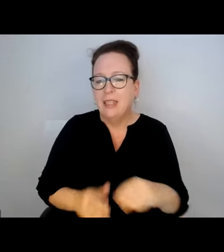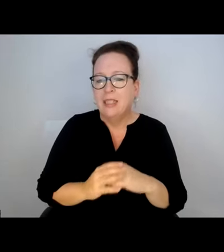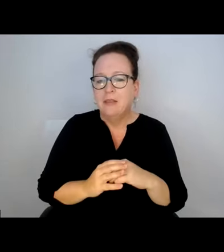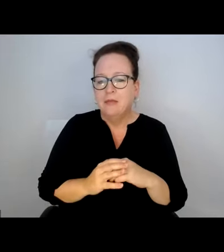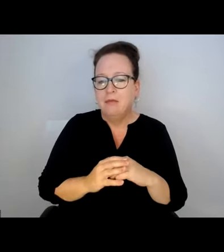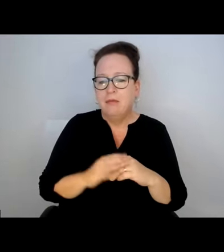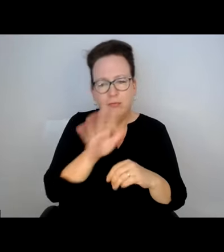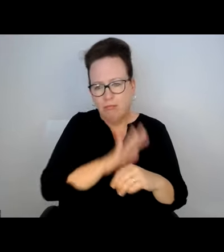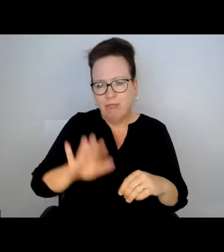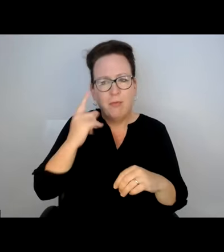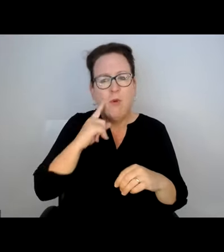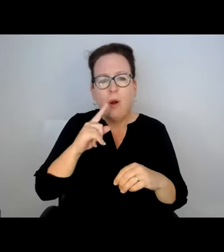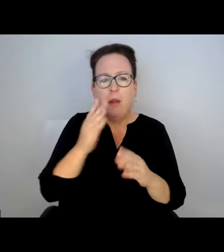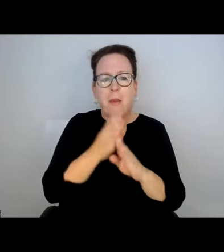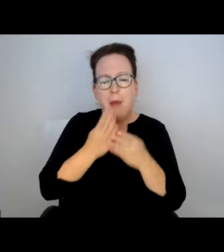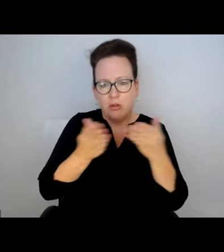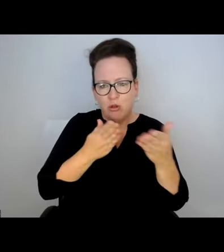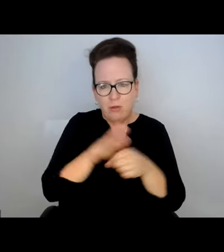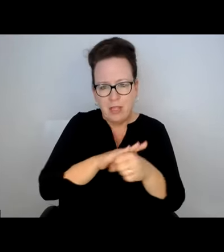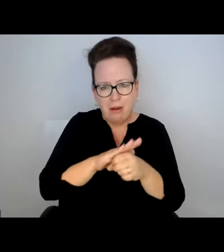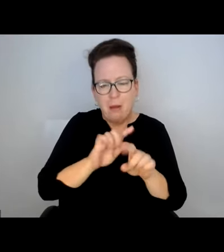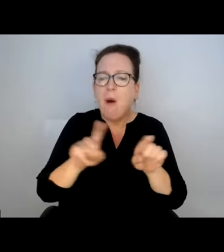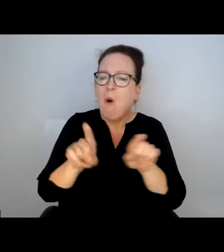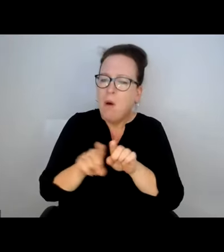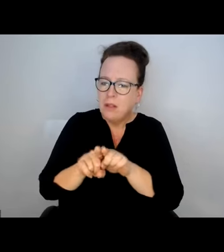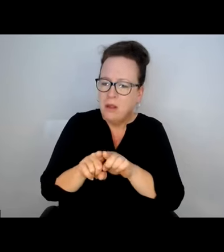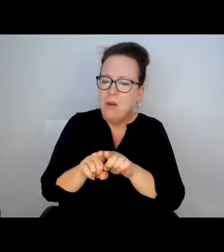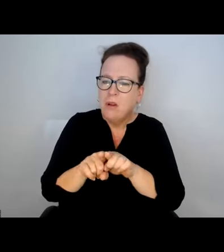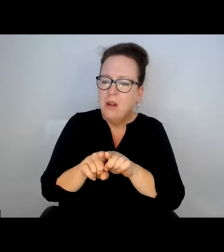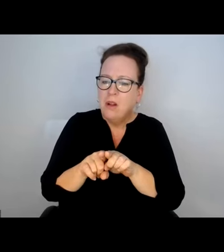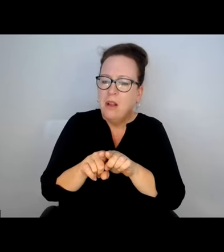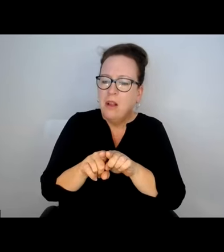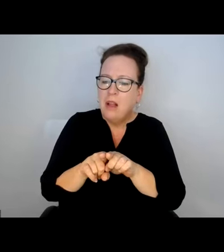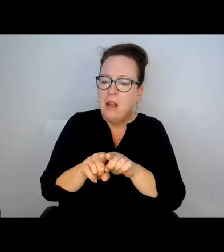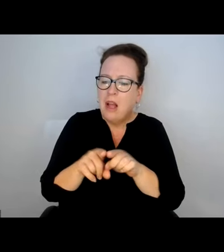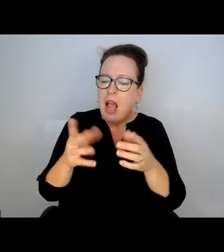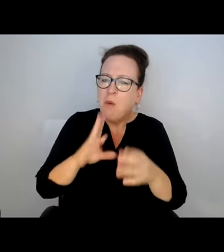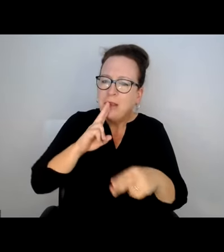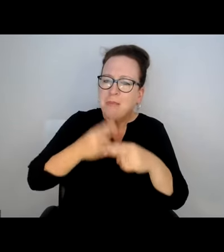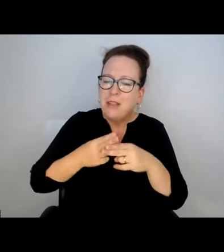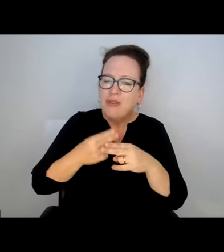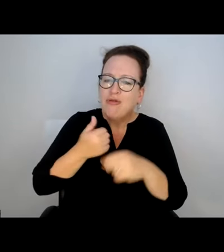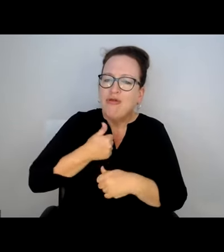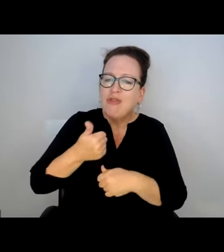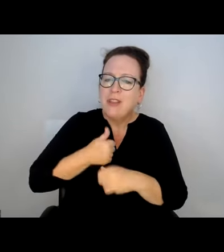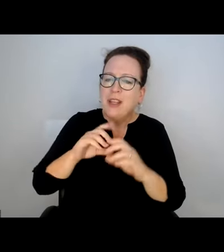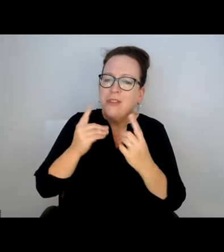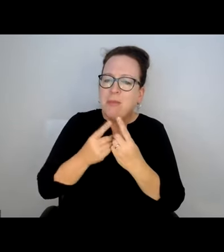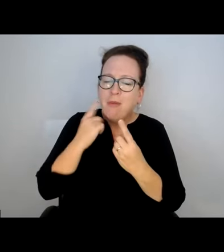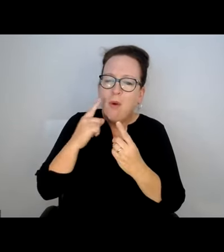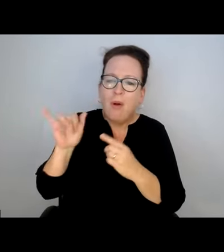THEY MAKE THE BUS STOP SIGNS FOR ALL 62 TOWNS AND CITIES WITHIN THE BUS SERVICE AREA.